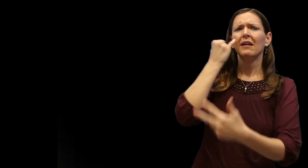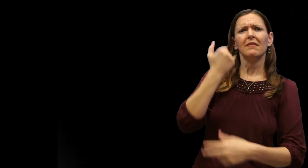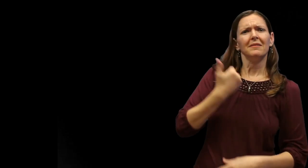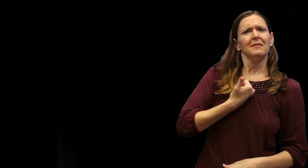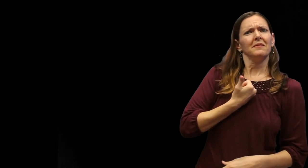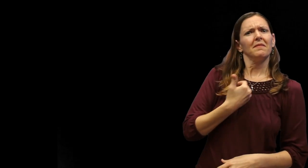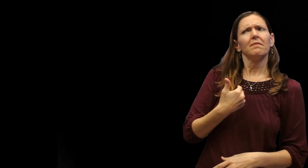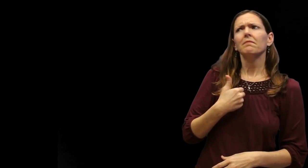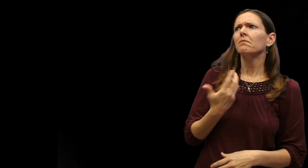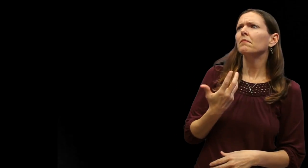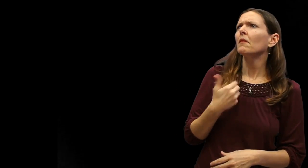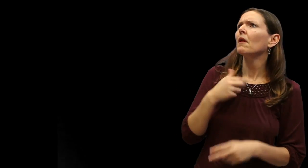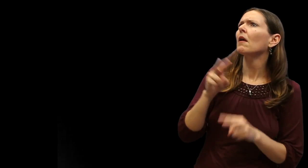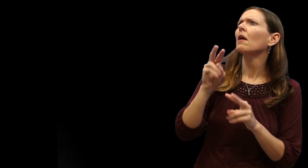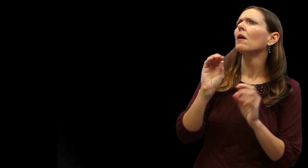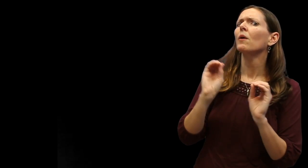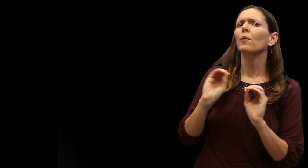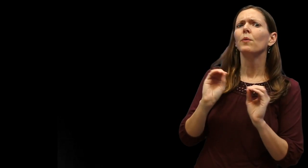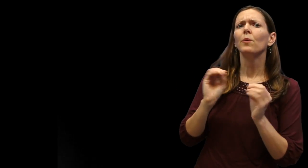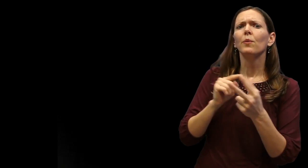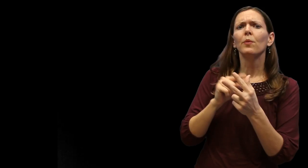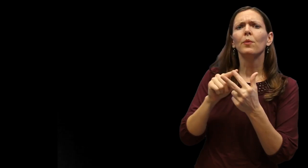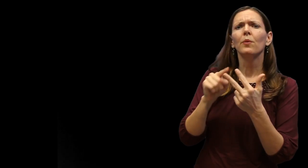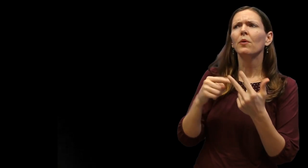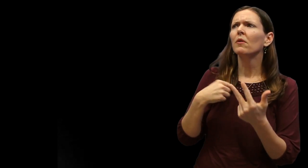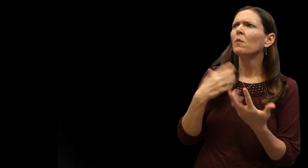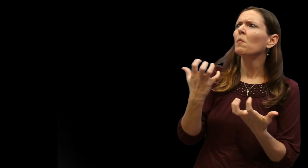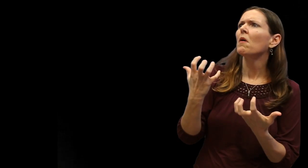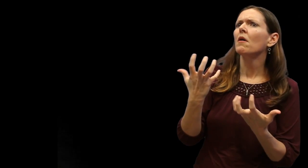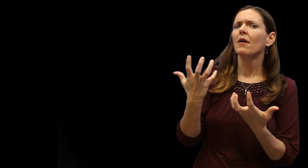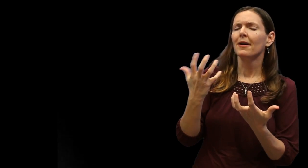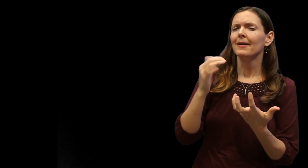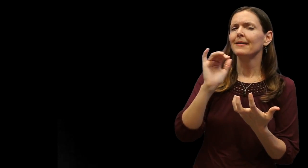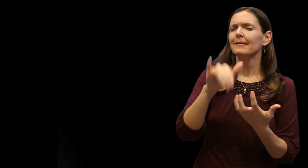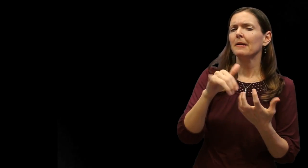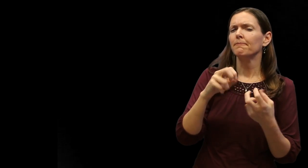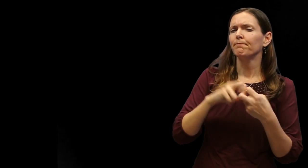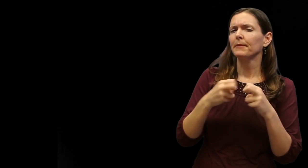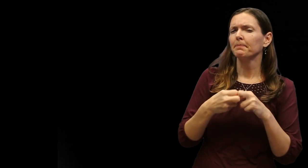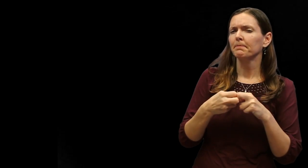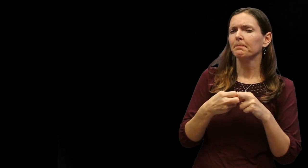who they are - that is a serious problem.